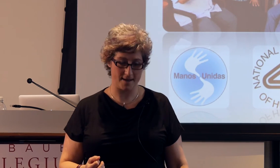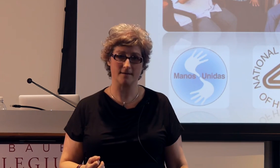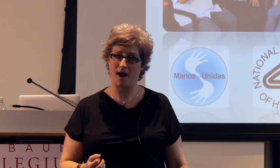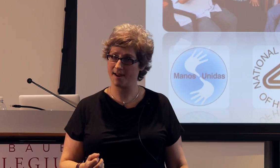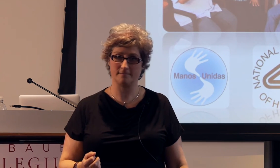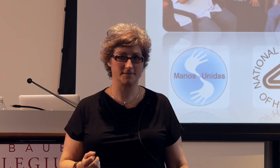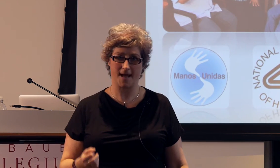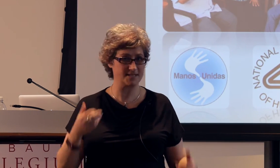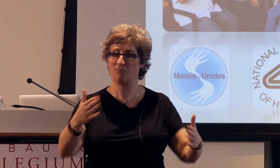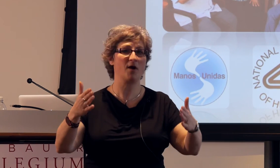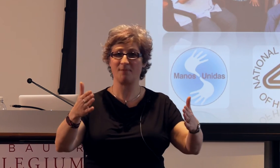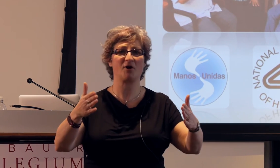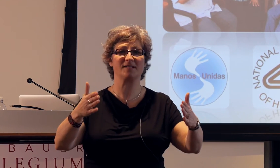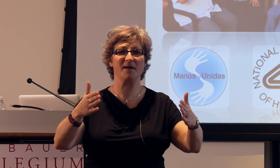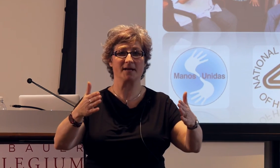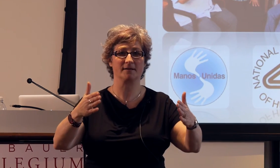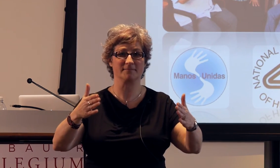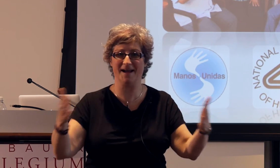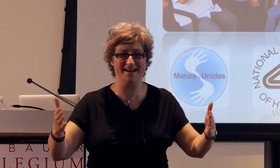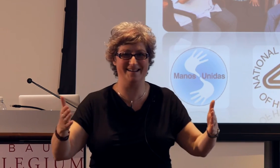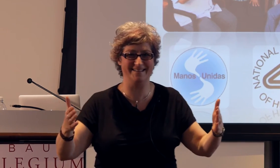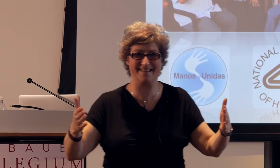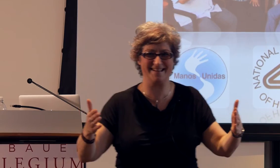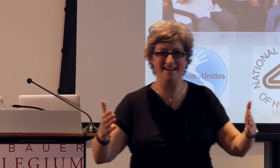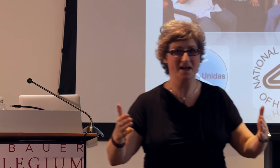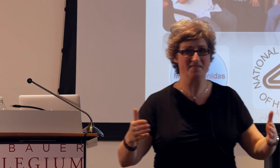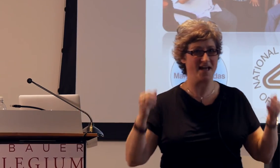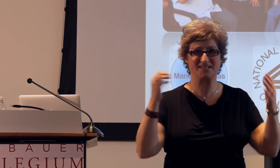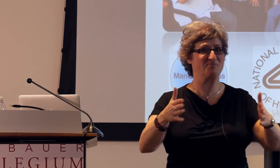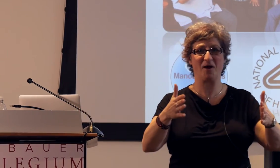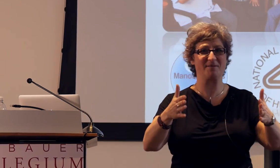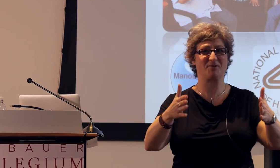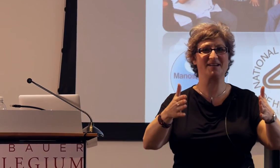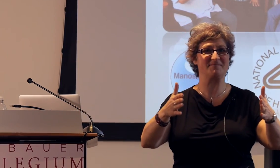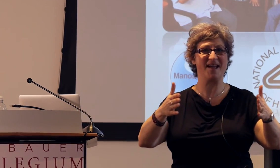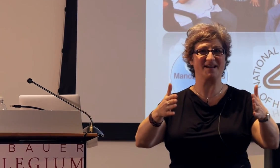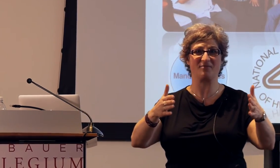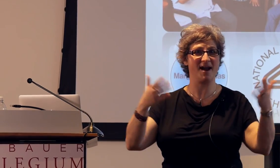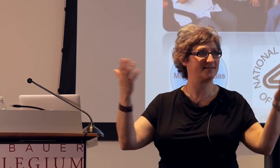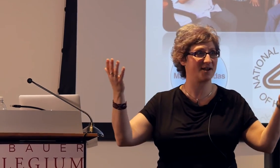That's, yeah, that's the point I'm trying to make. That's the point I'm trying to make, right,